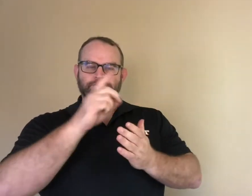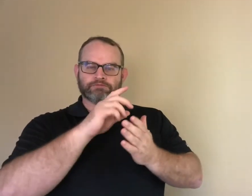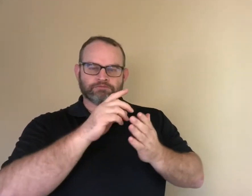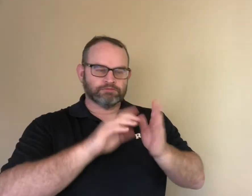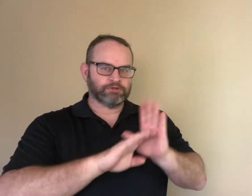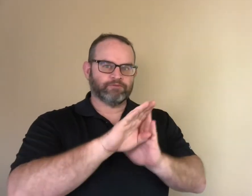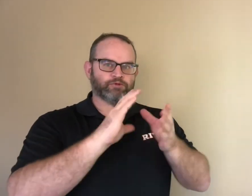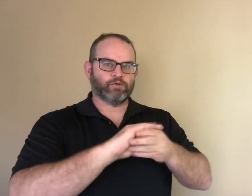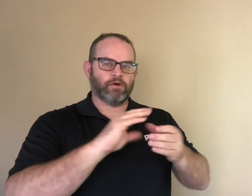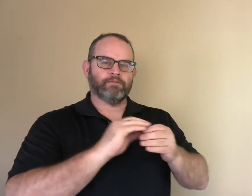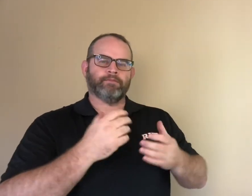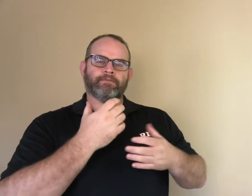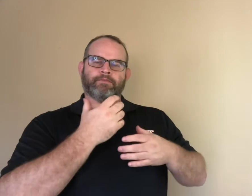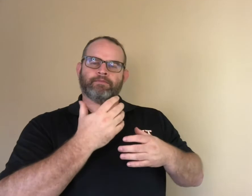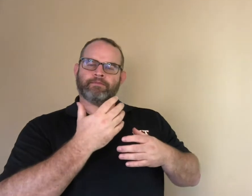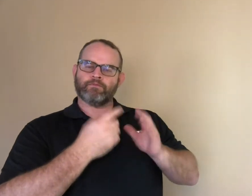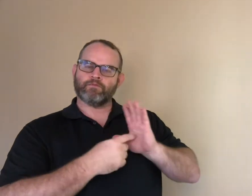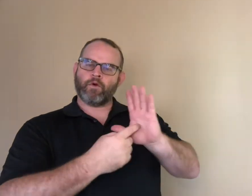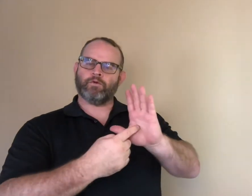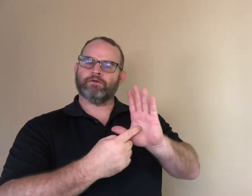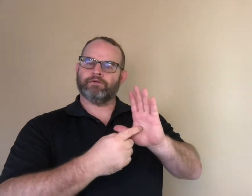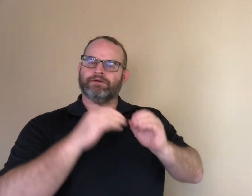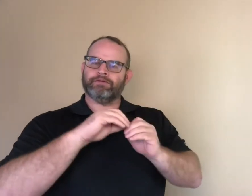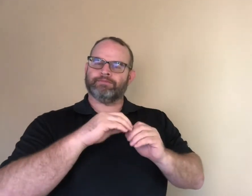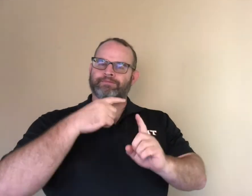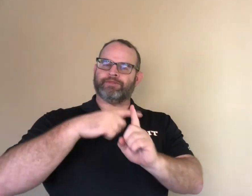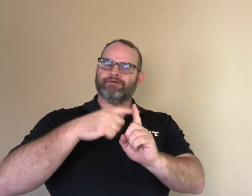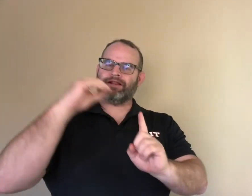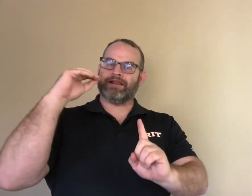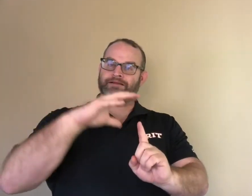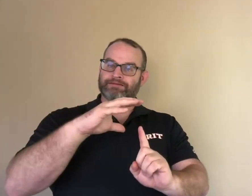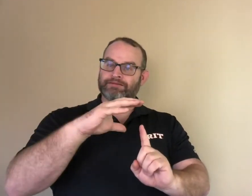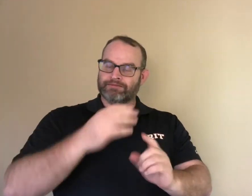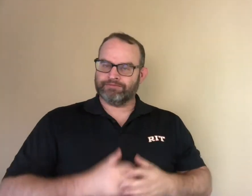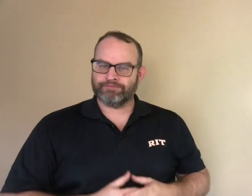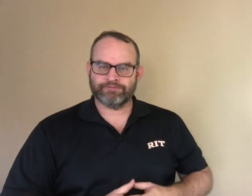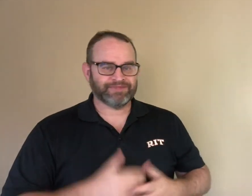It is important to develop a story that brings a positive light on the deaf character